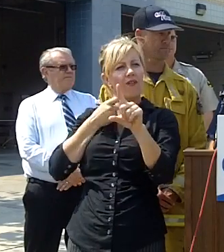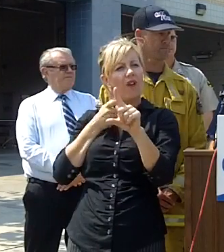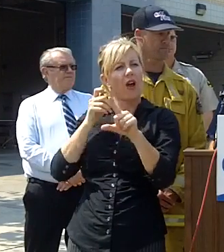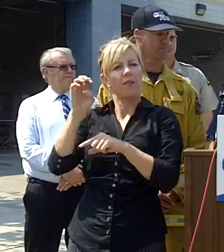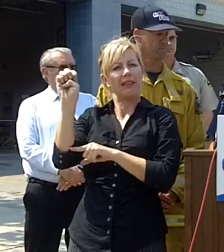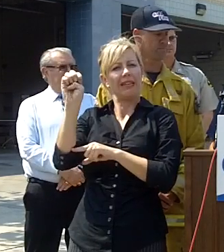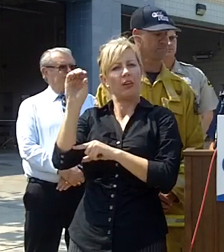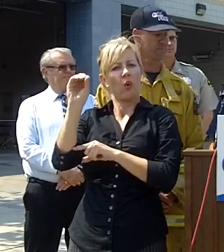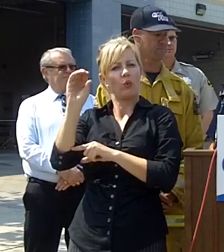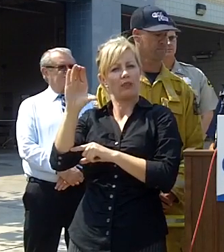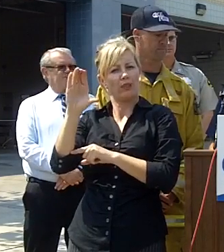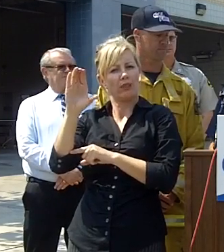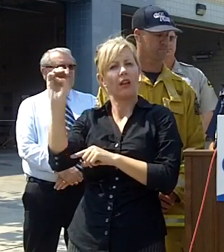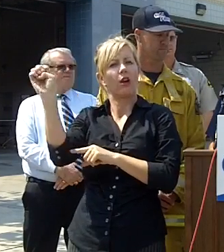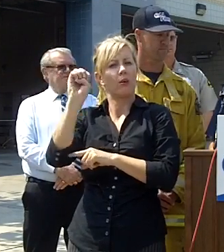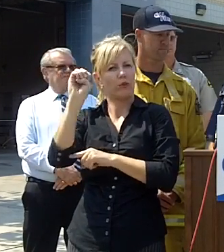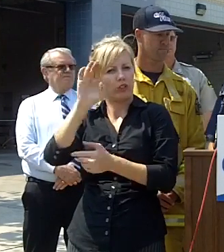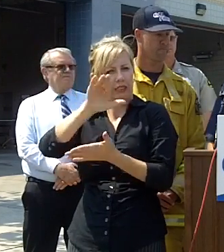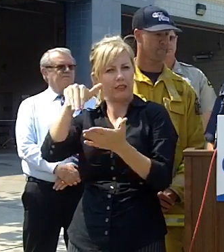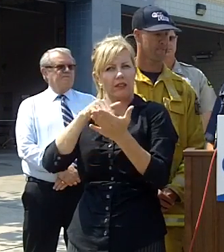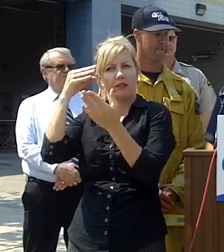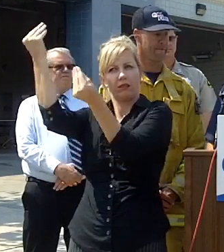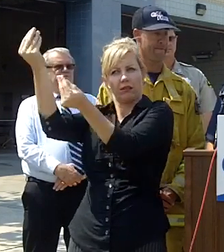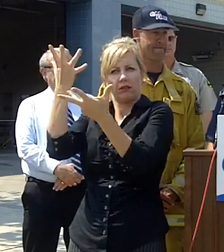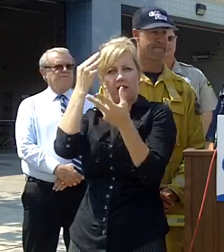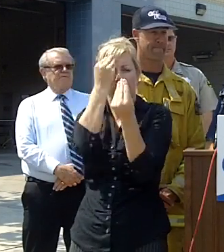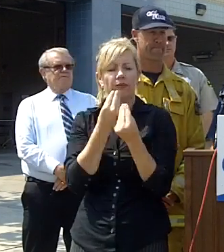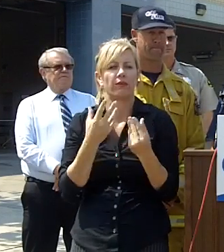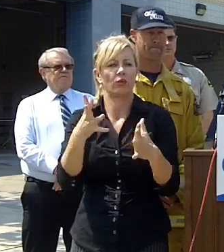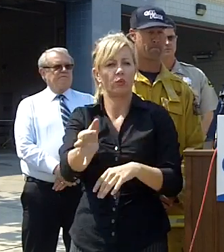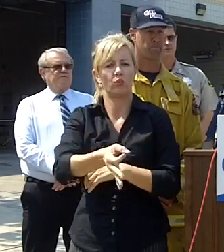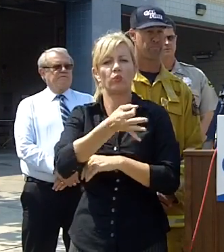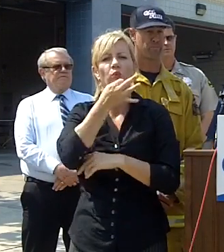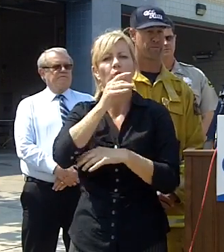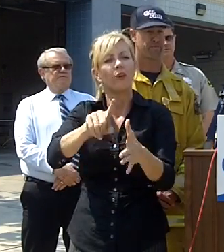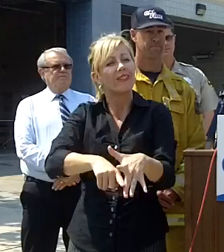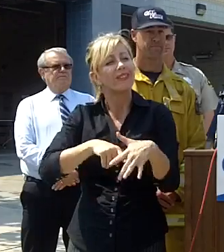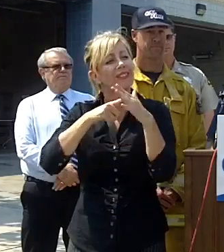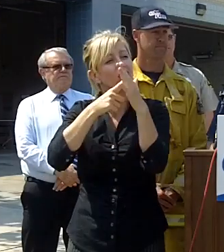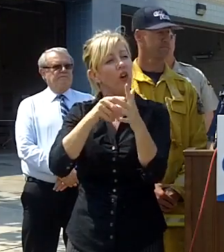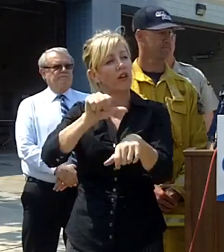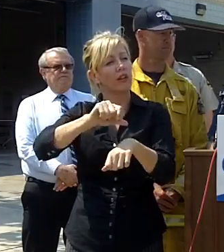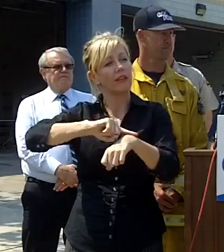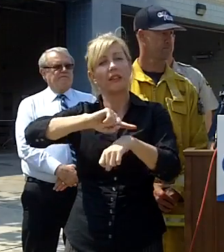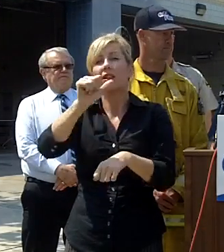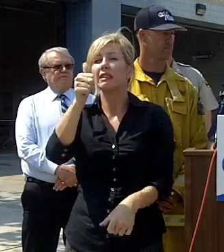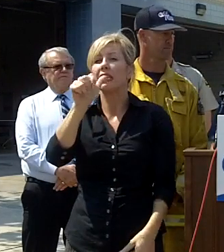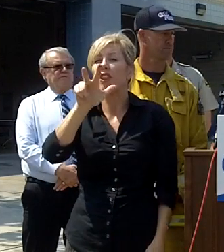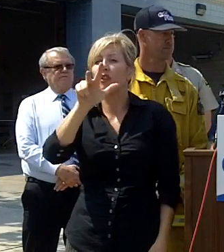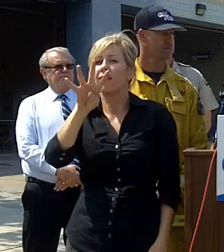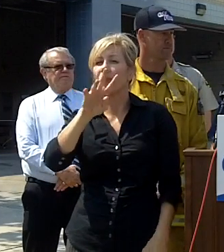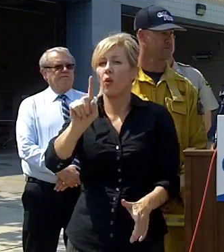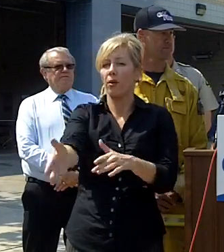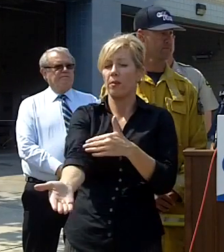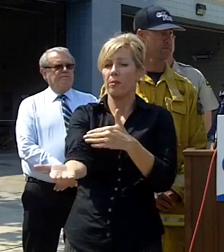next few hours the fire started at ten thirty four this morning and the first arriving unit